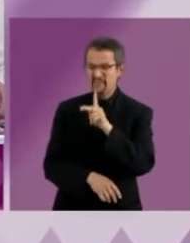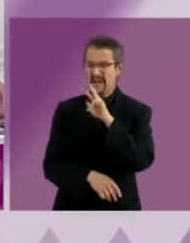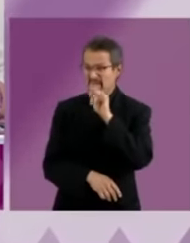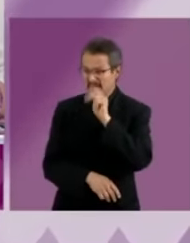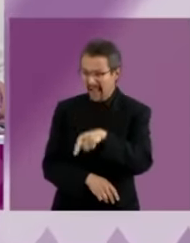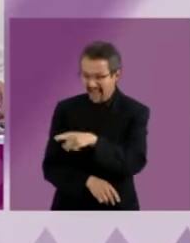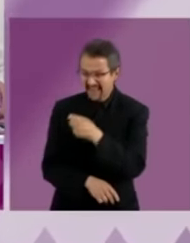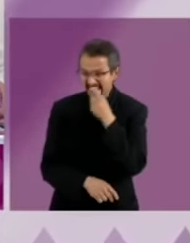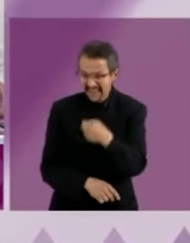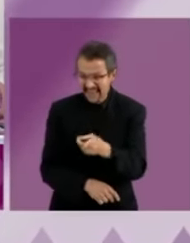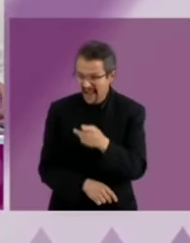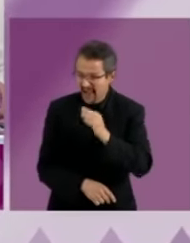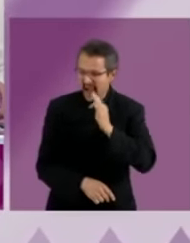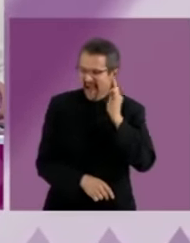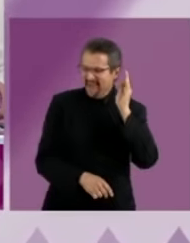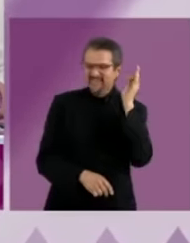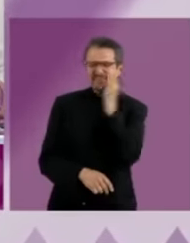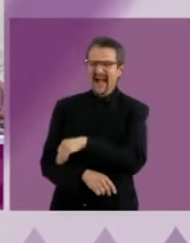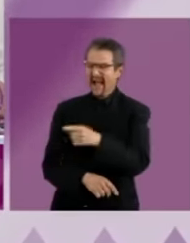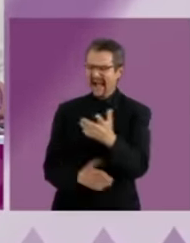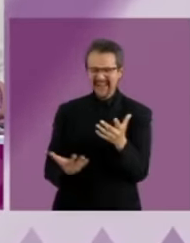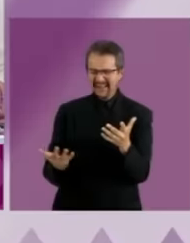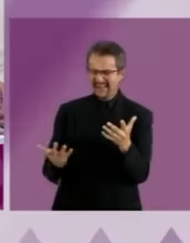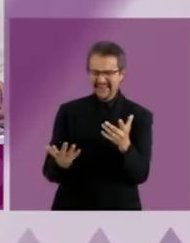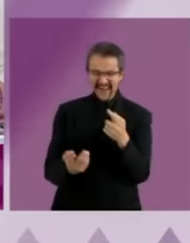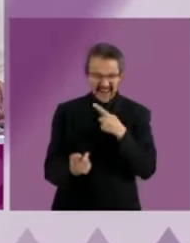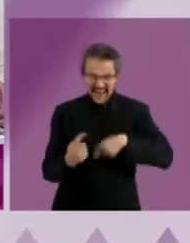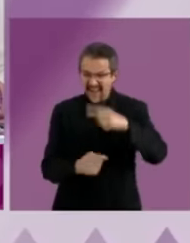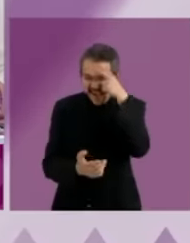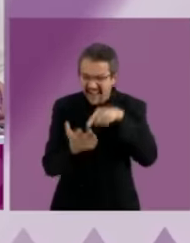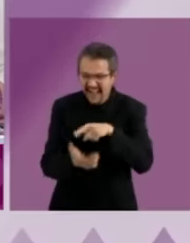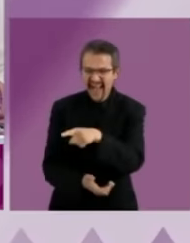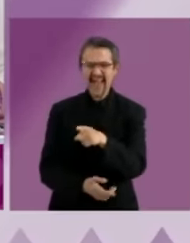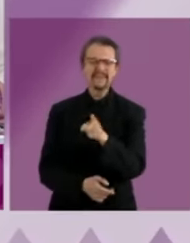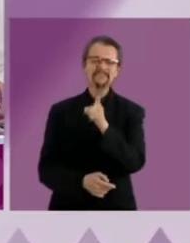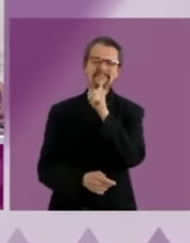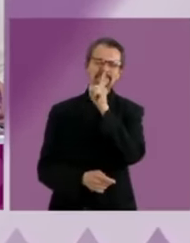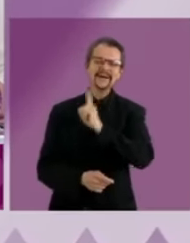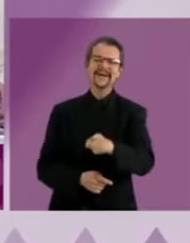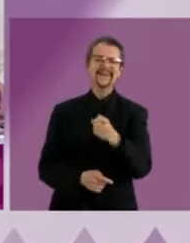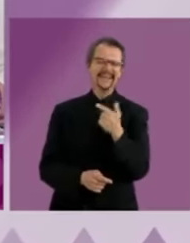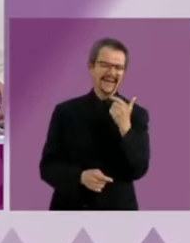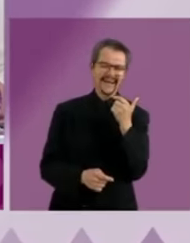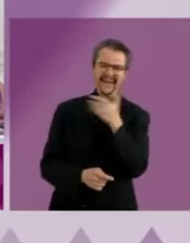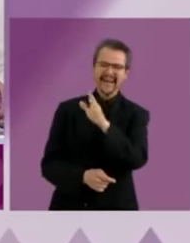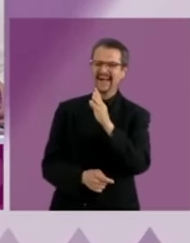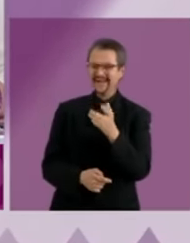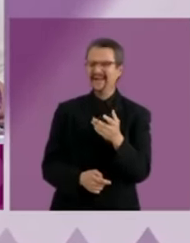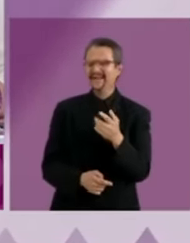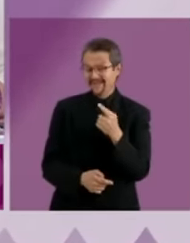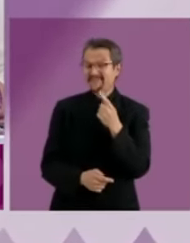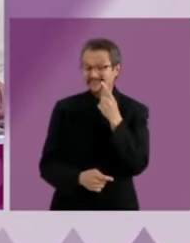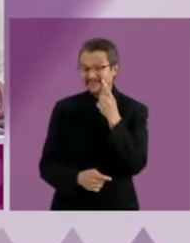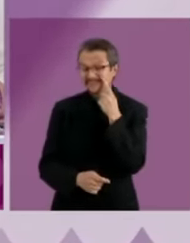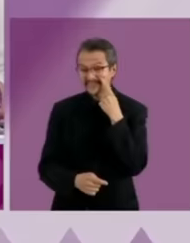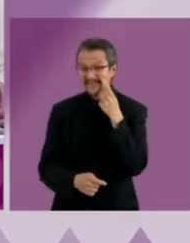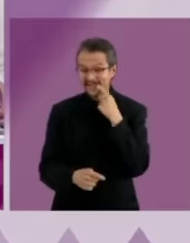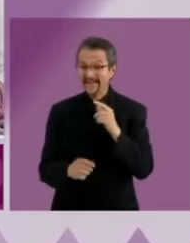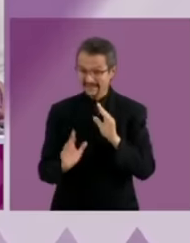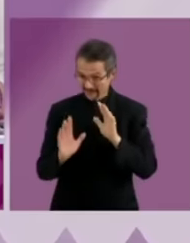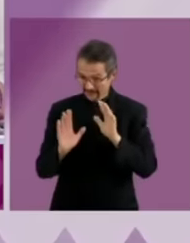false How to believe a liar but look let's go for it the results because of the three of